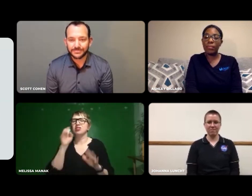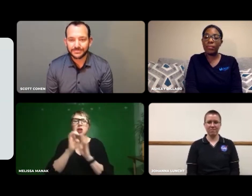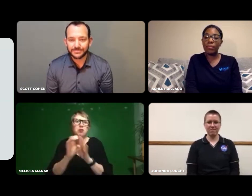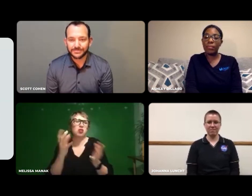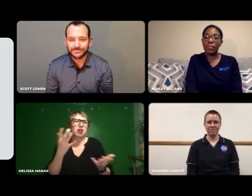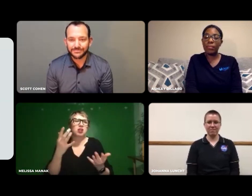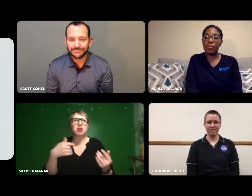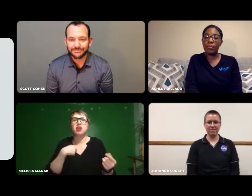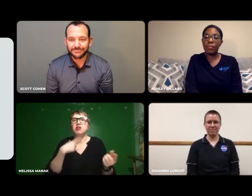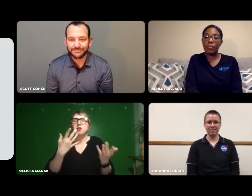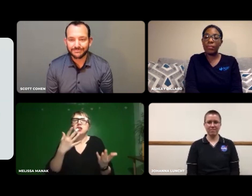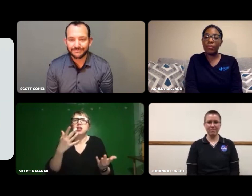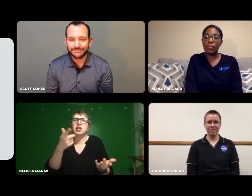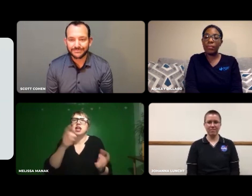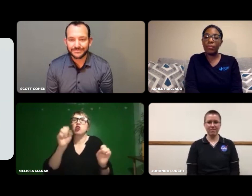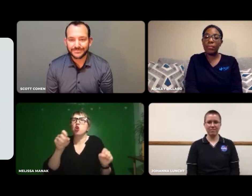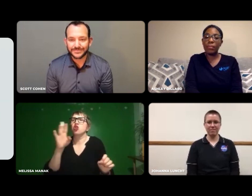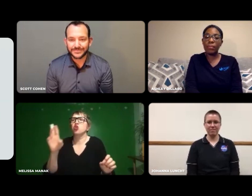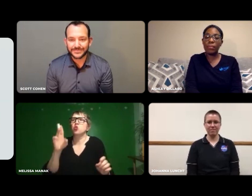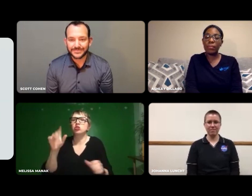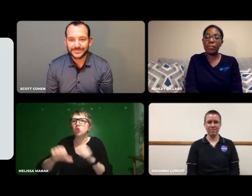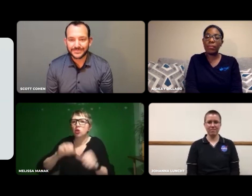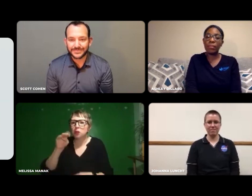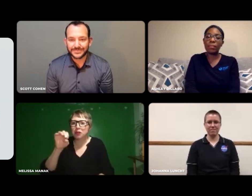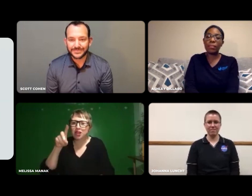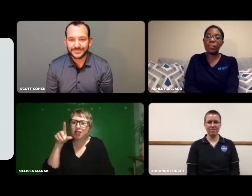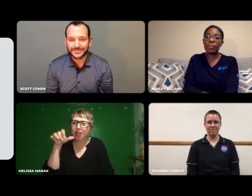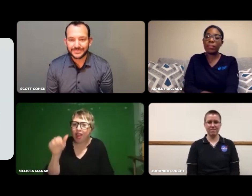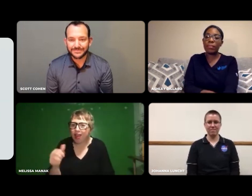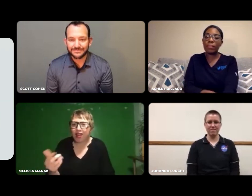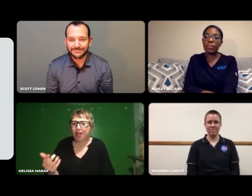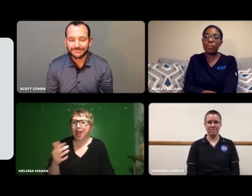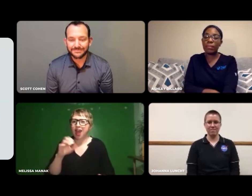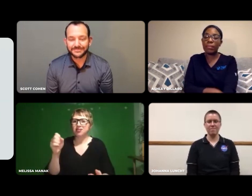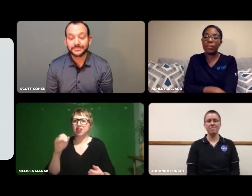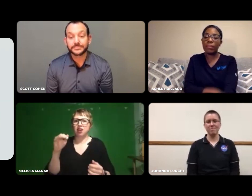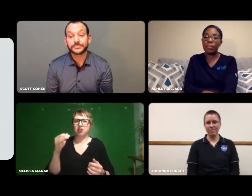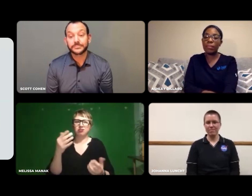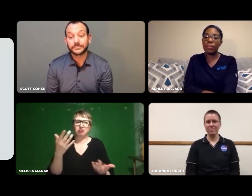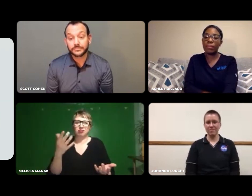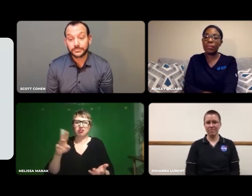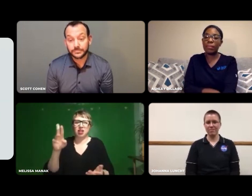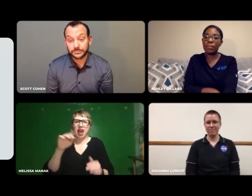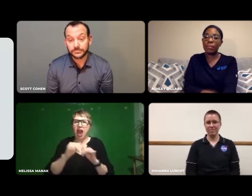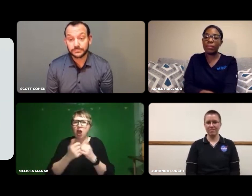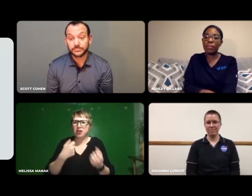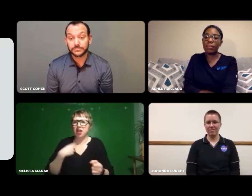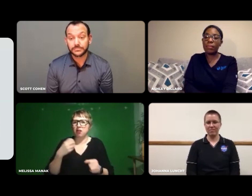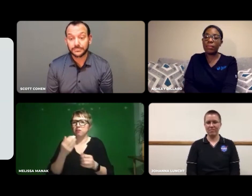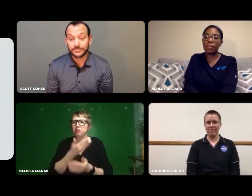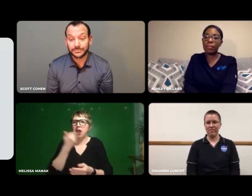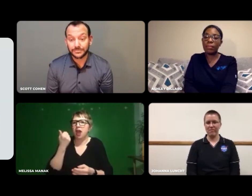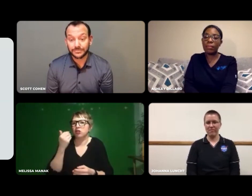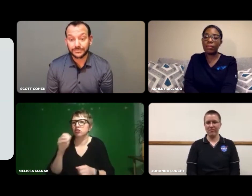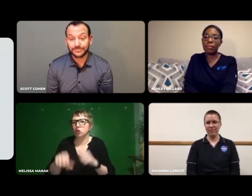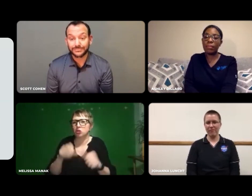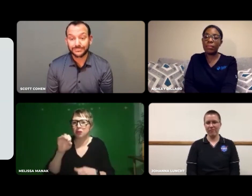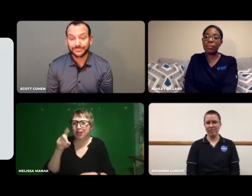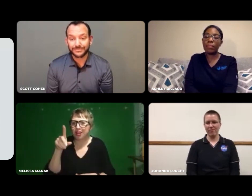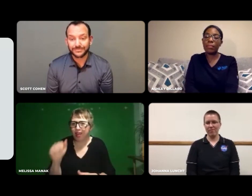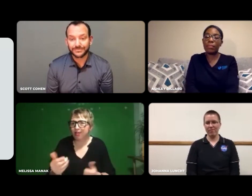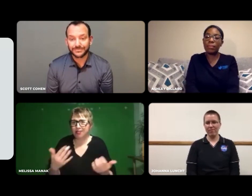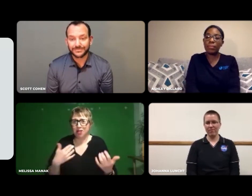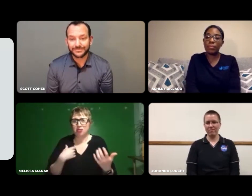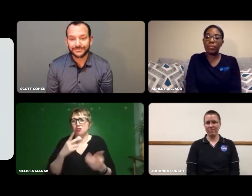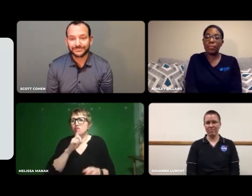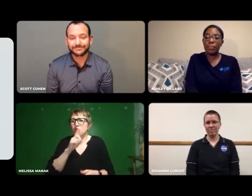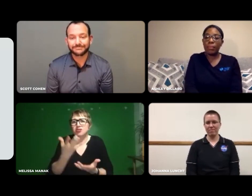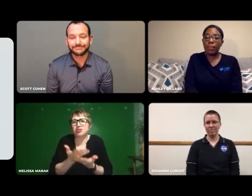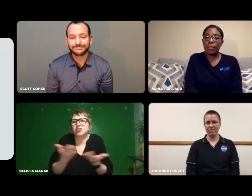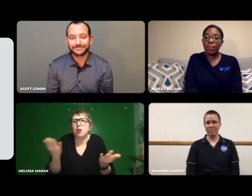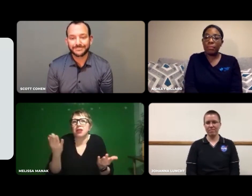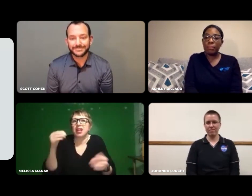For example, you can use social media, even, to talk about how you can develop a better